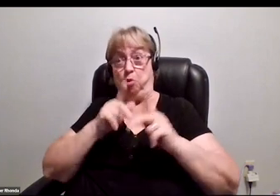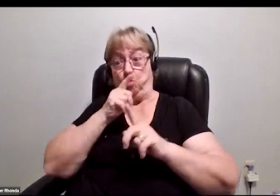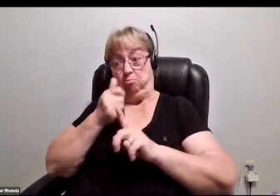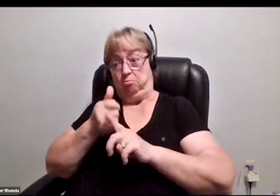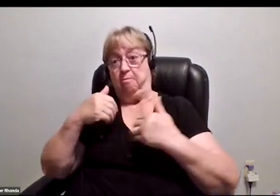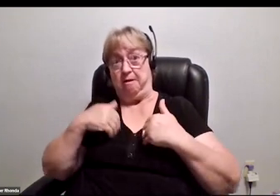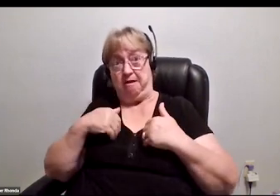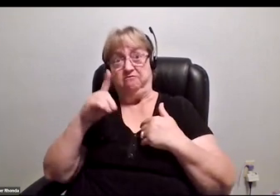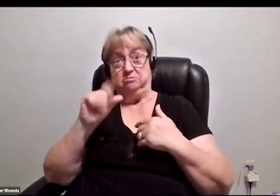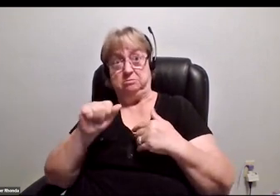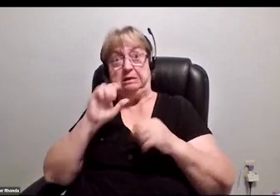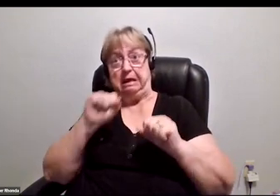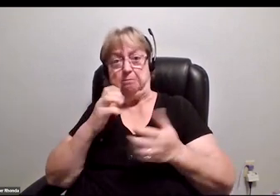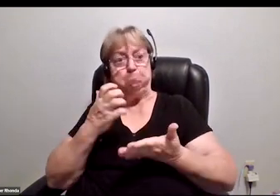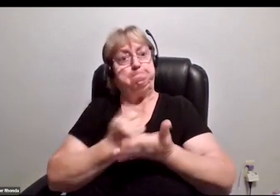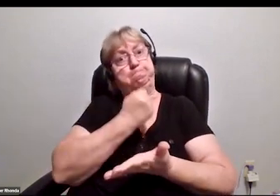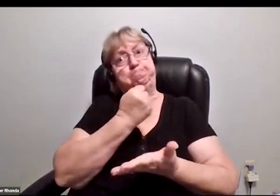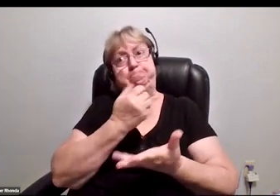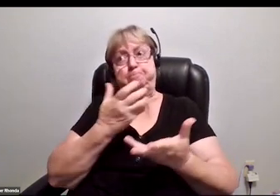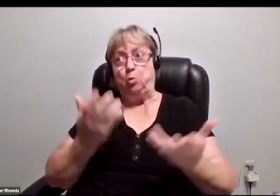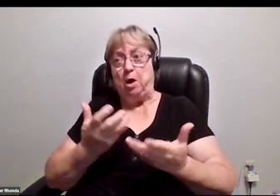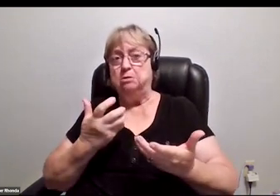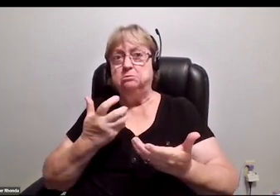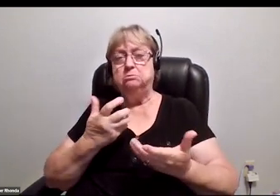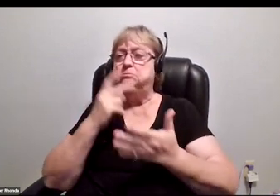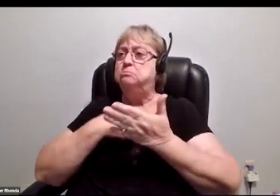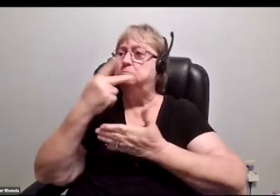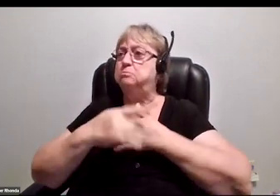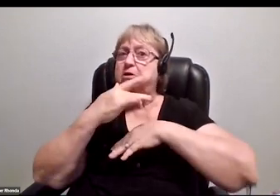What programs are available to them to be able to succeed at school,